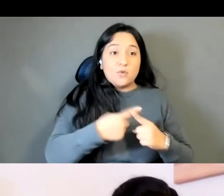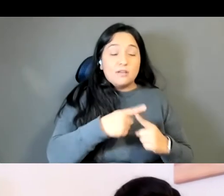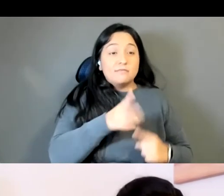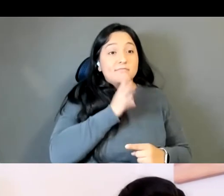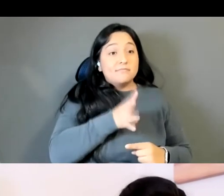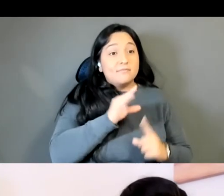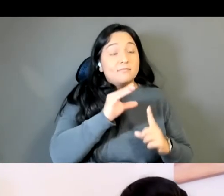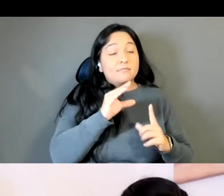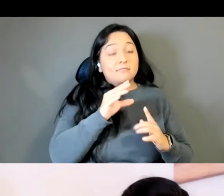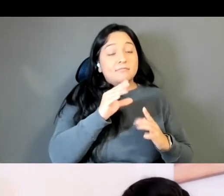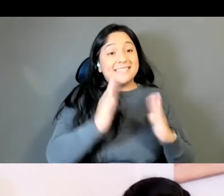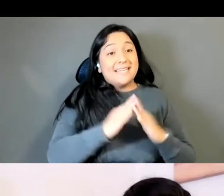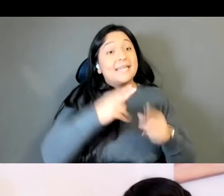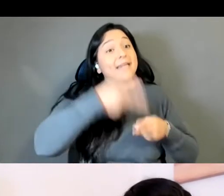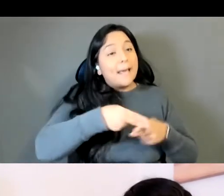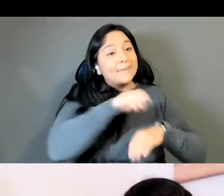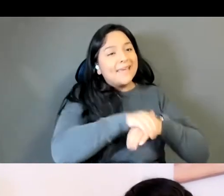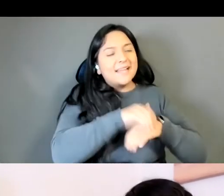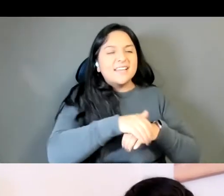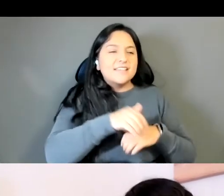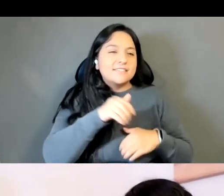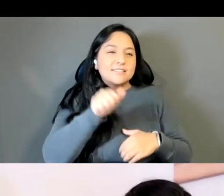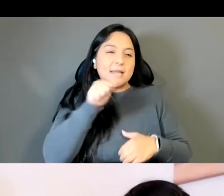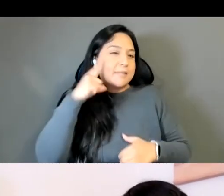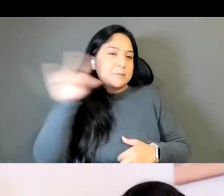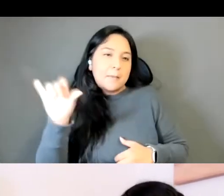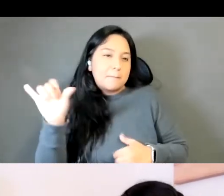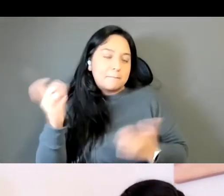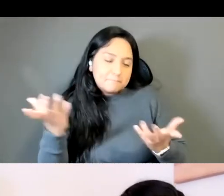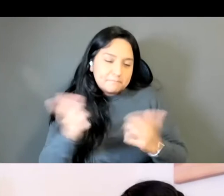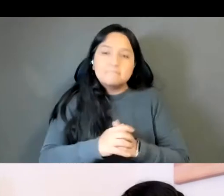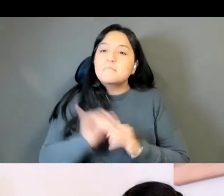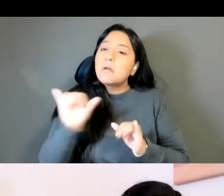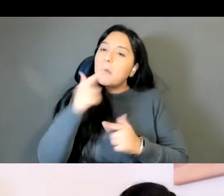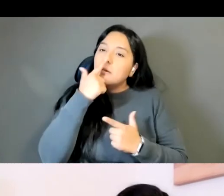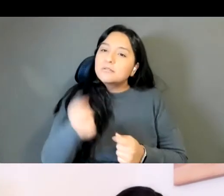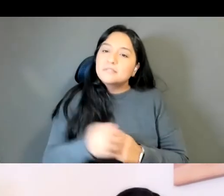Thirii Myo Kyaw Myint That's interesting. That's nice.